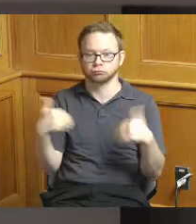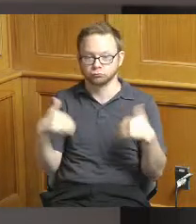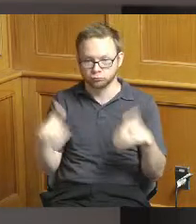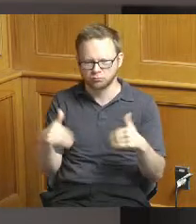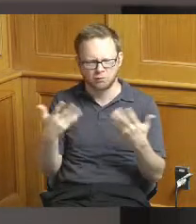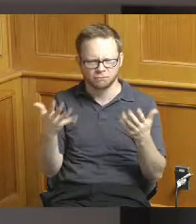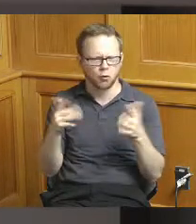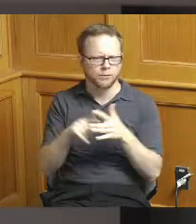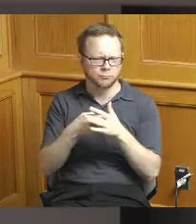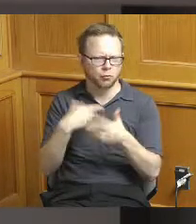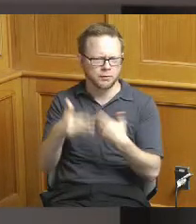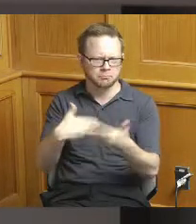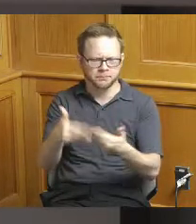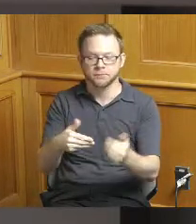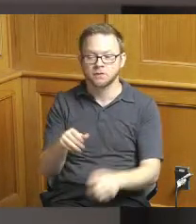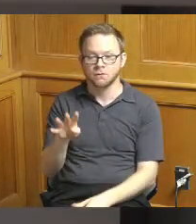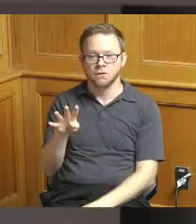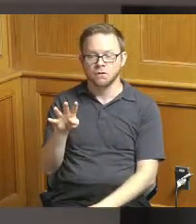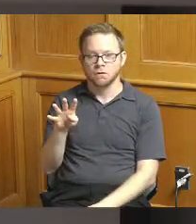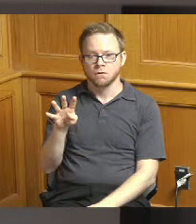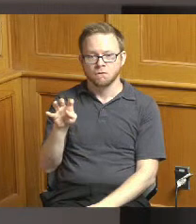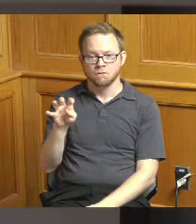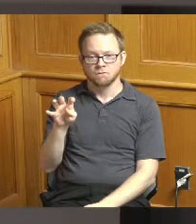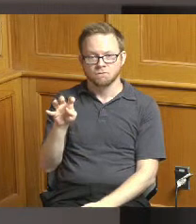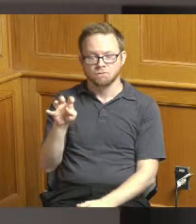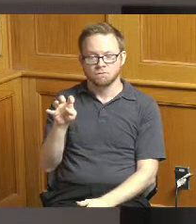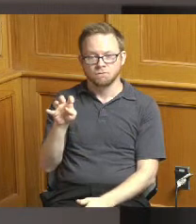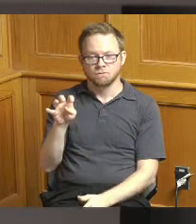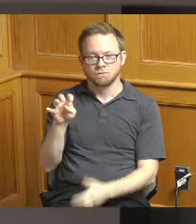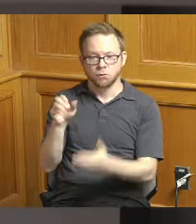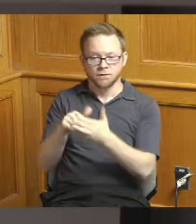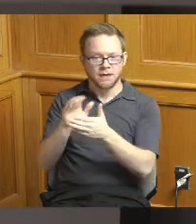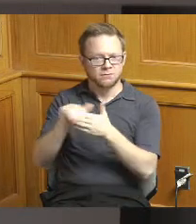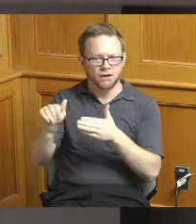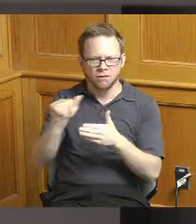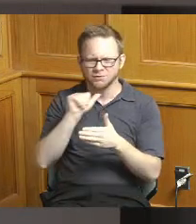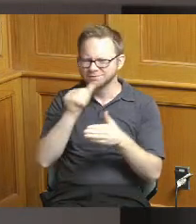the 400,000 wouldn't allow them to pursue everything they have in mind but but some of it